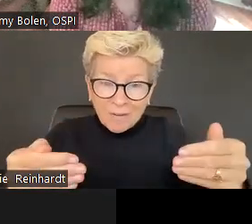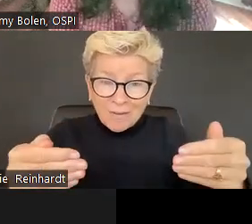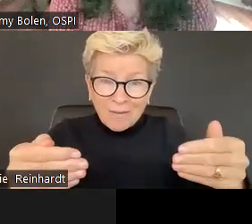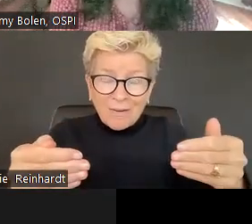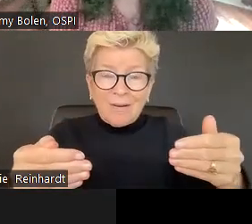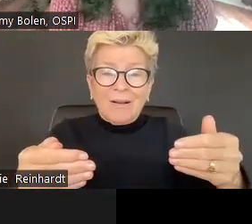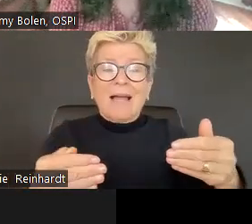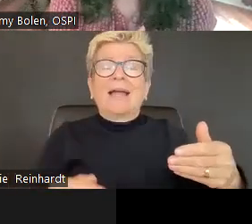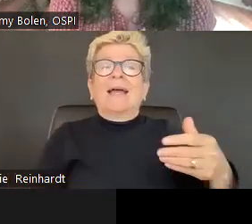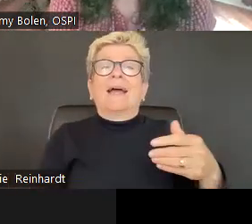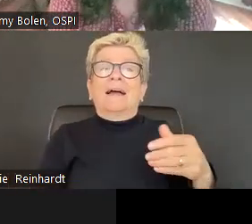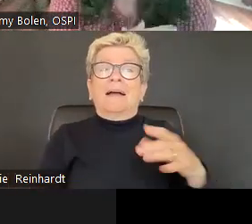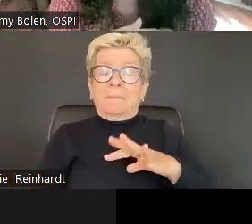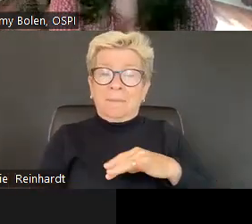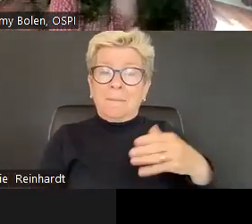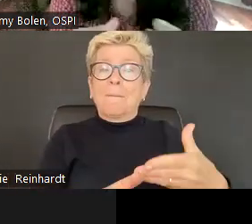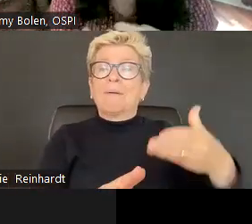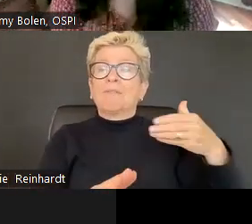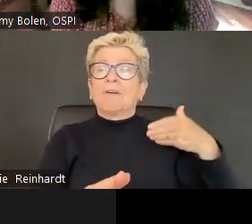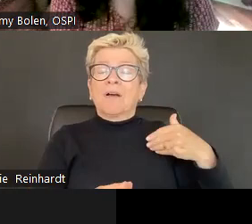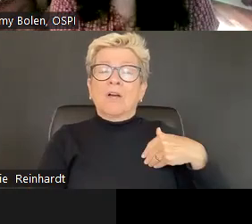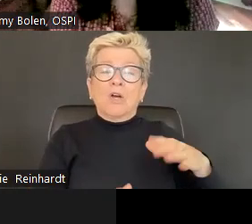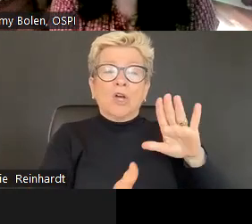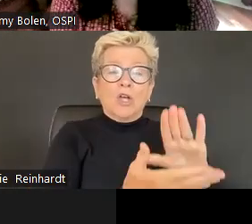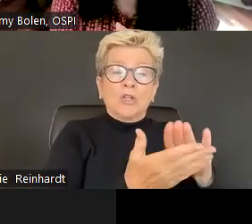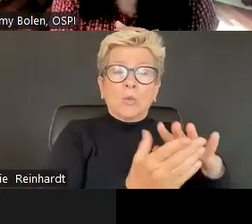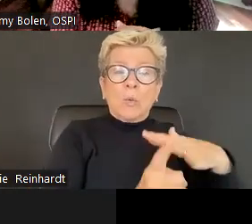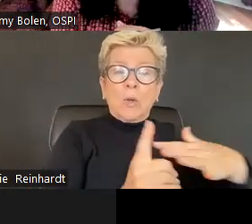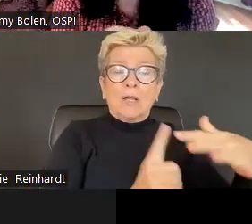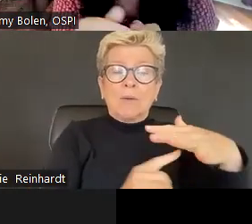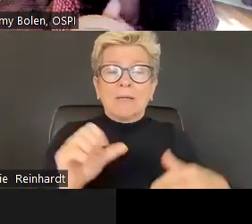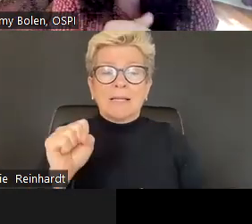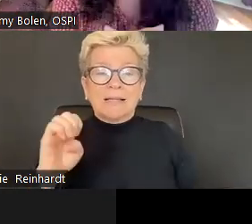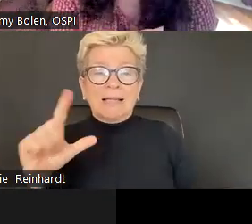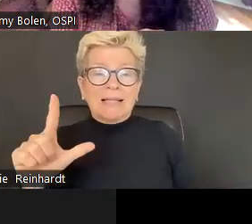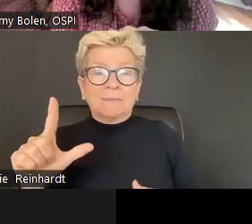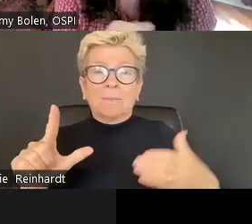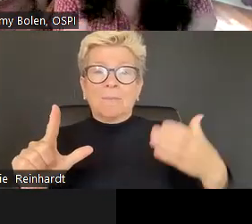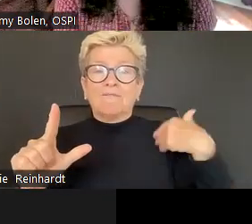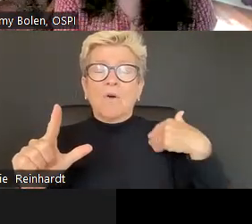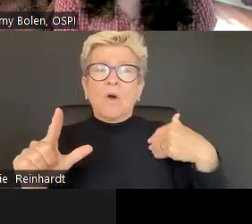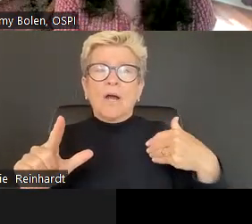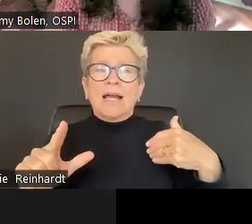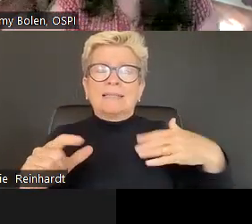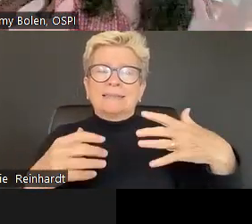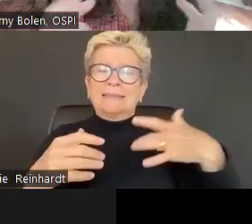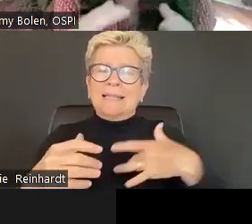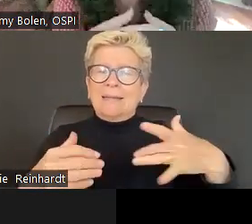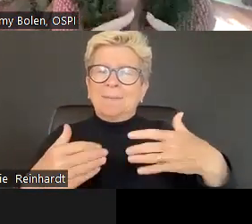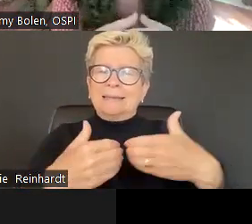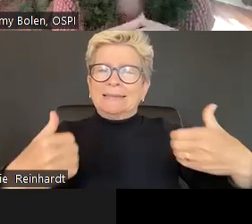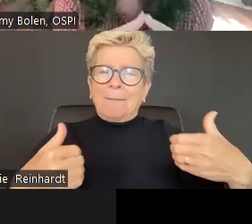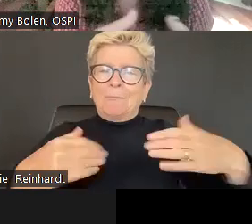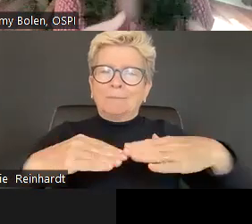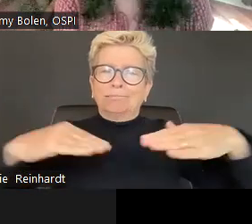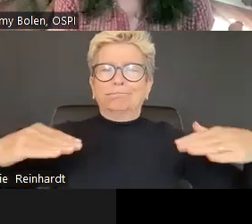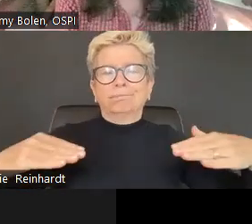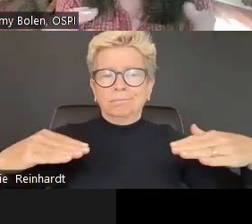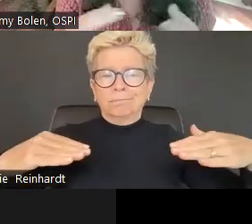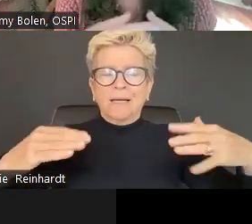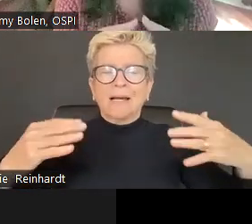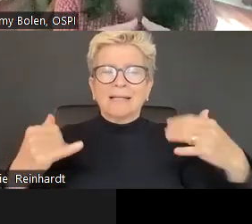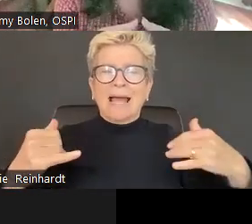And when you. Provide Sel, it improves the school climate. It's kind of the chicken or the egg, but if you do both of those and commonly not commonly.